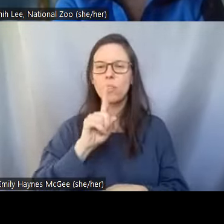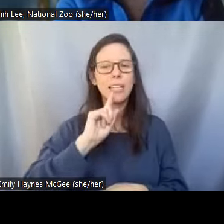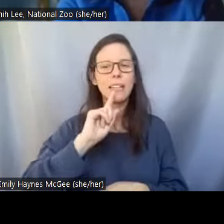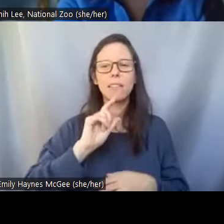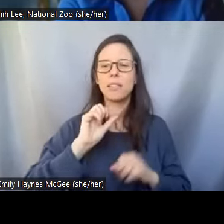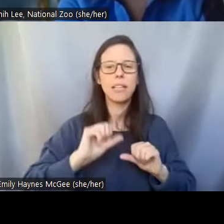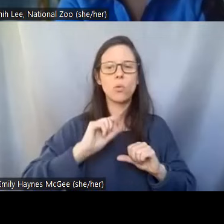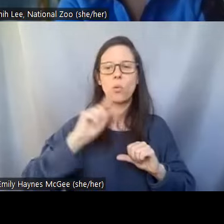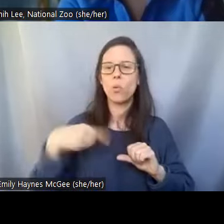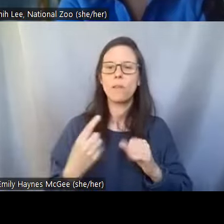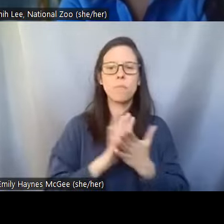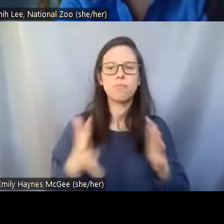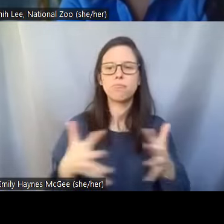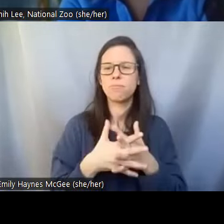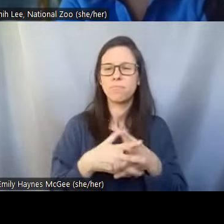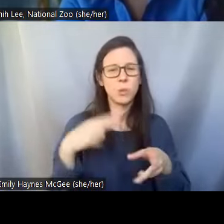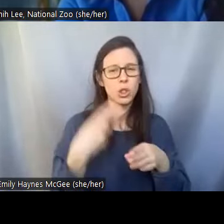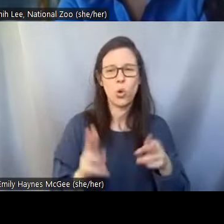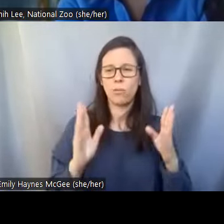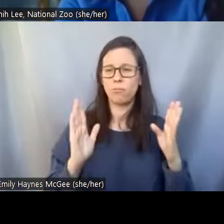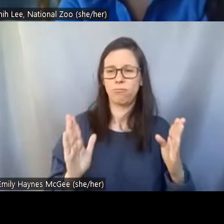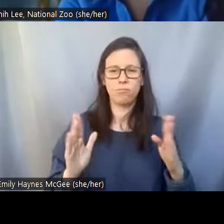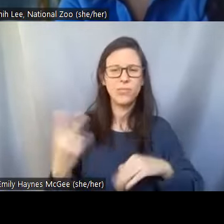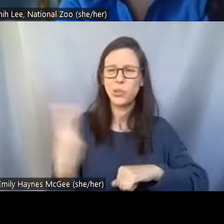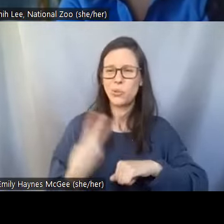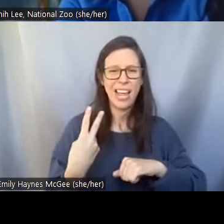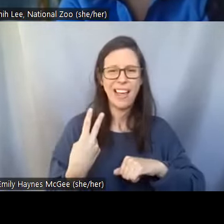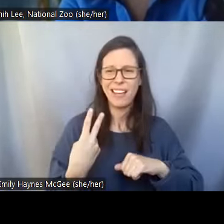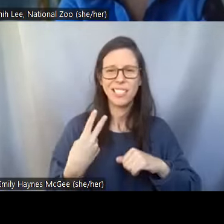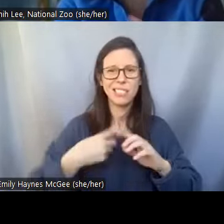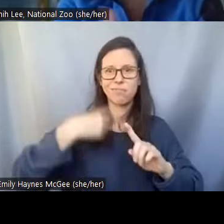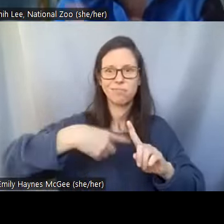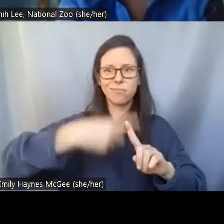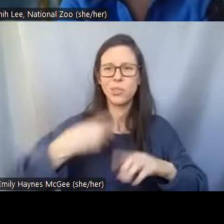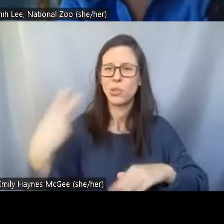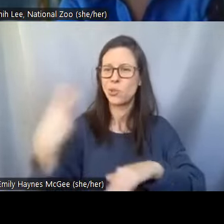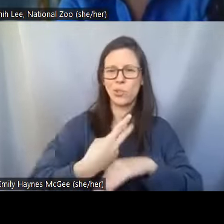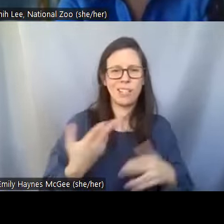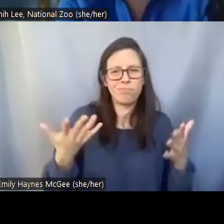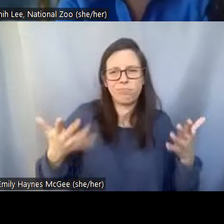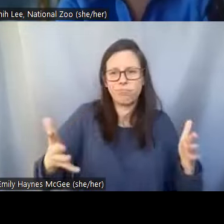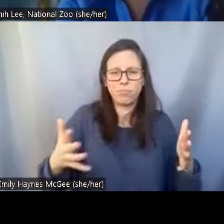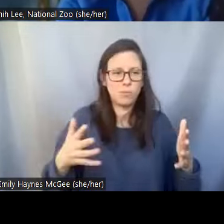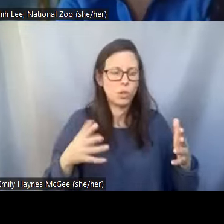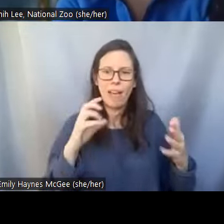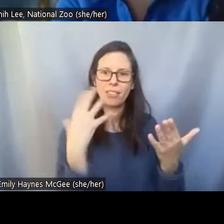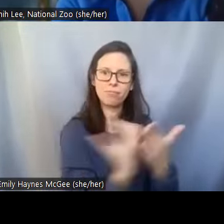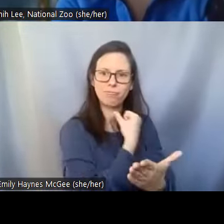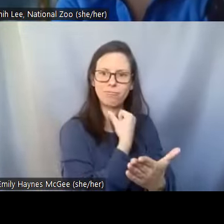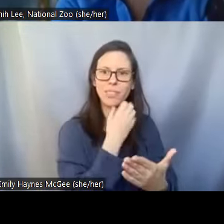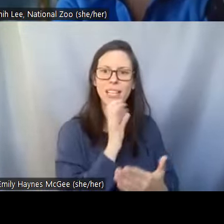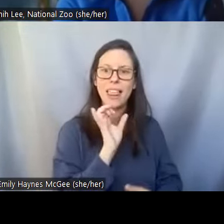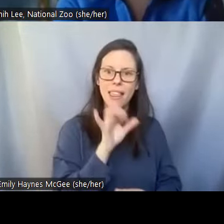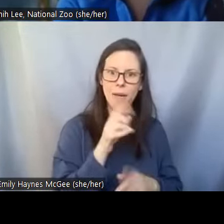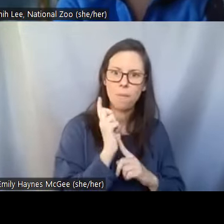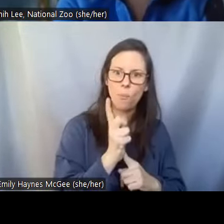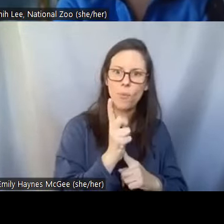so that's about I think two days. So we really need to judge by all kind of signs we can get